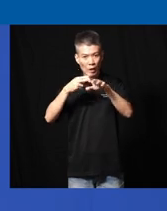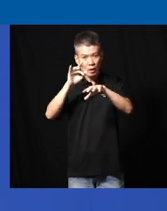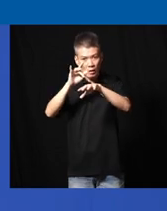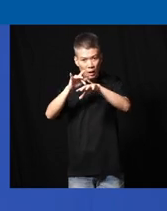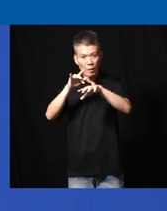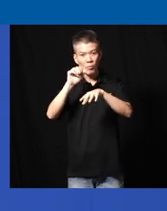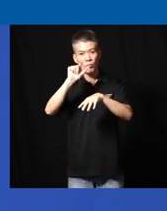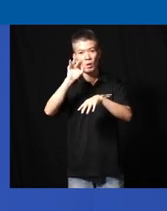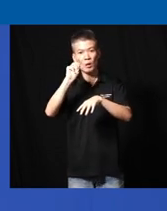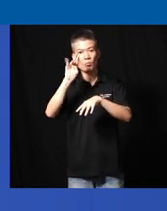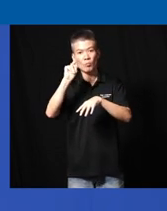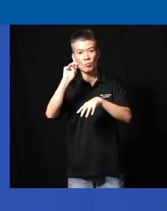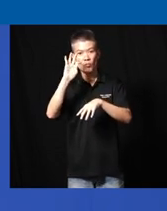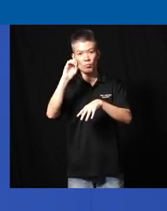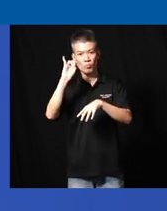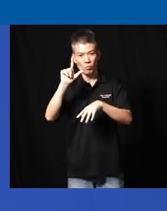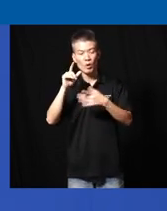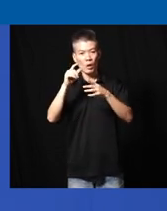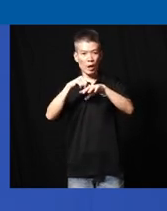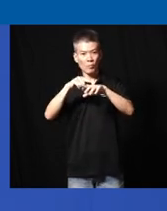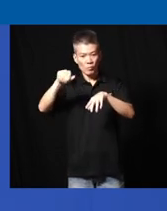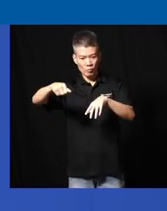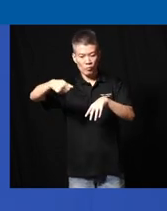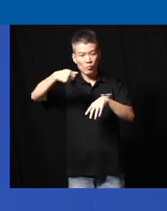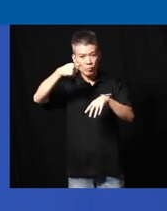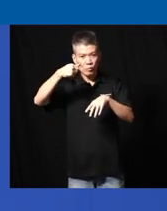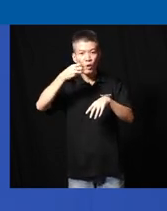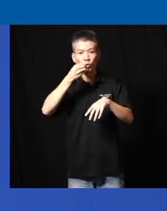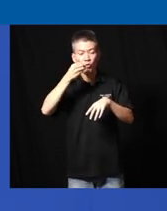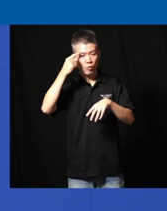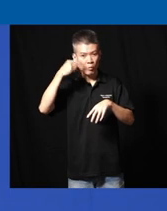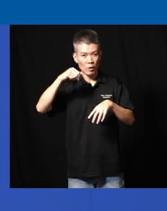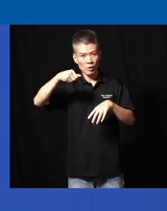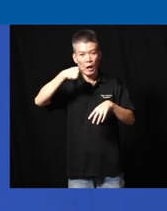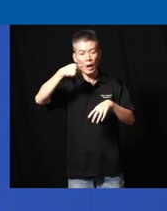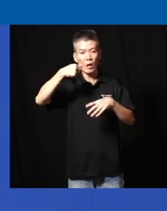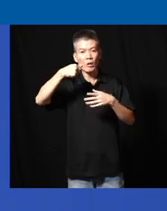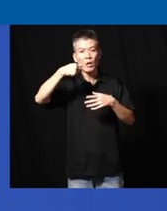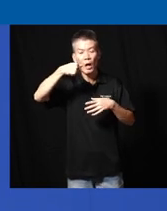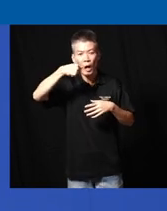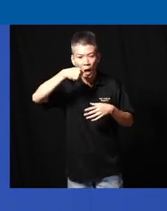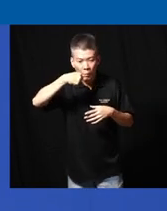the aluminium foil the arm will scoop out the the food for me and then I can lunch forward and you